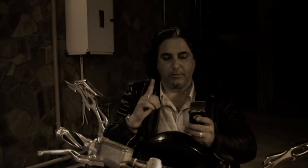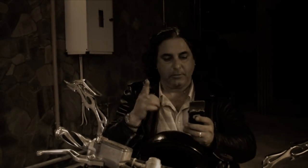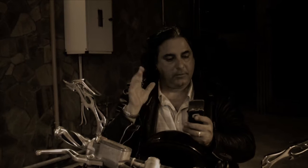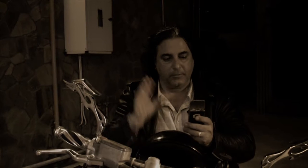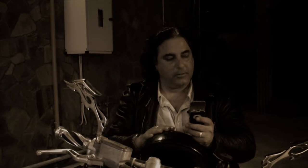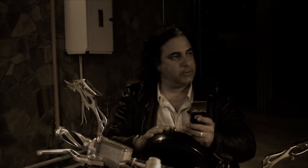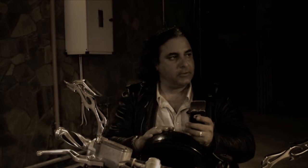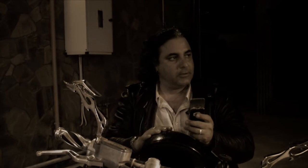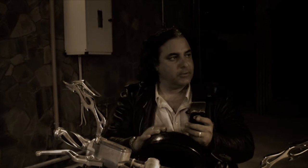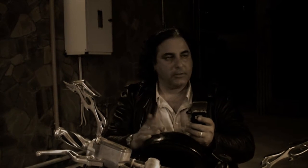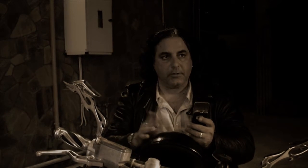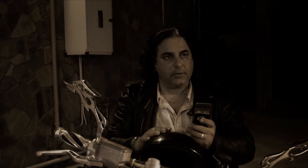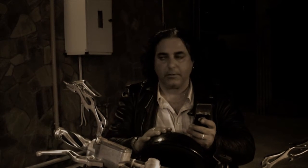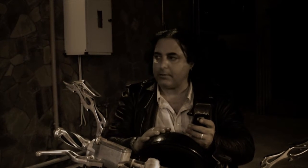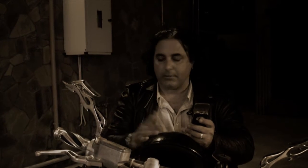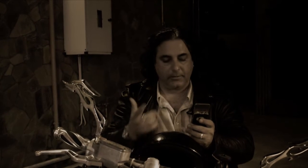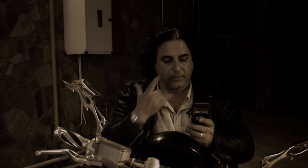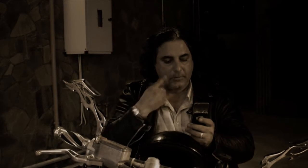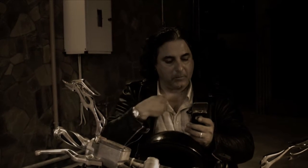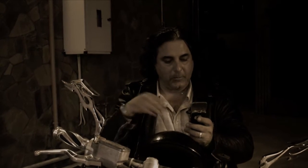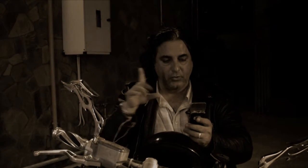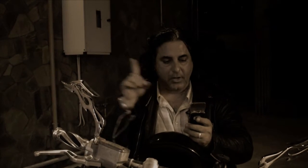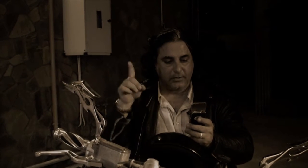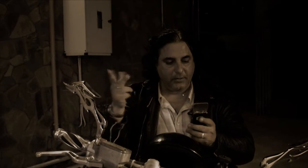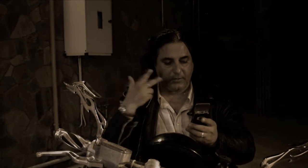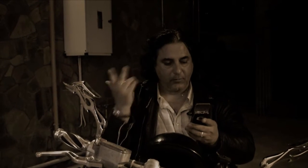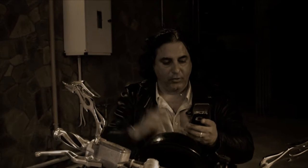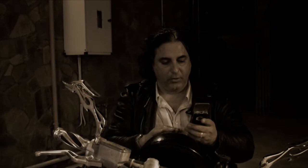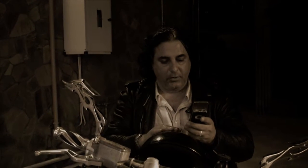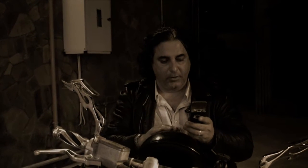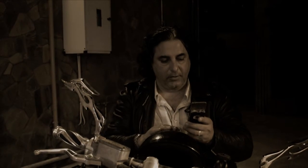anything let's see if I try to send him a message